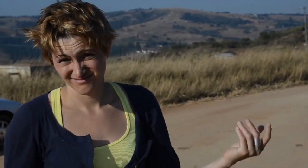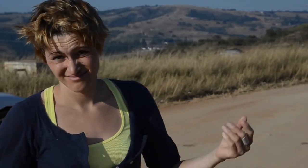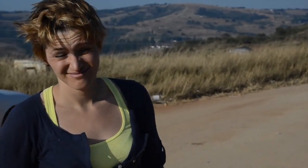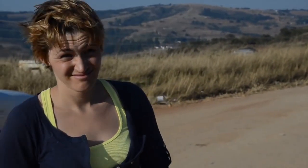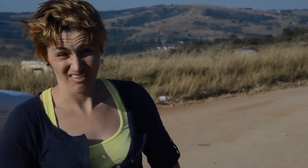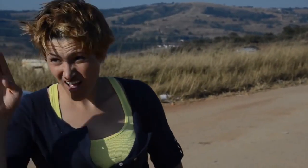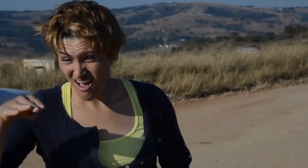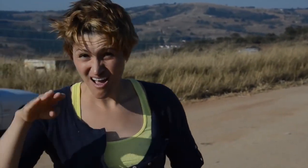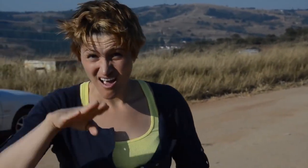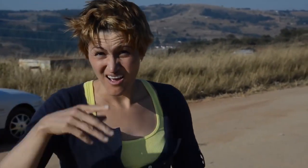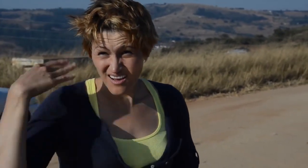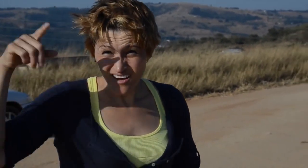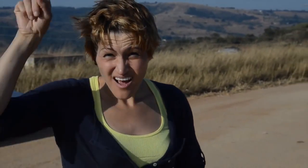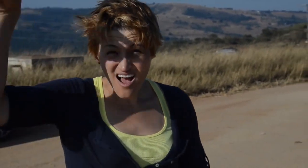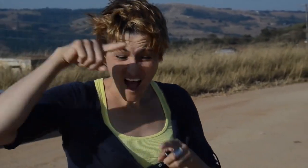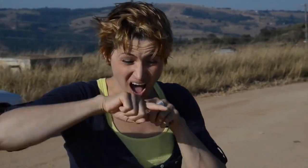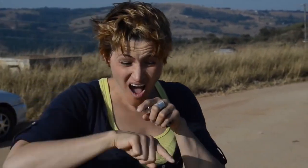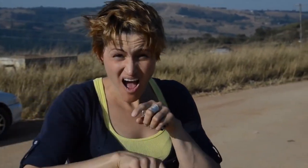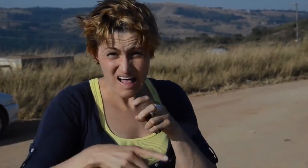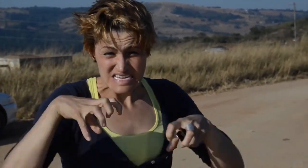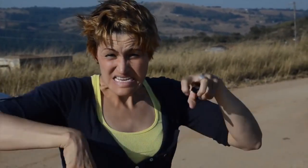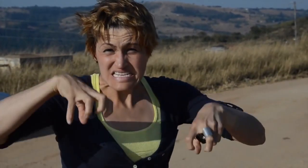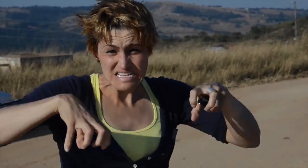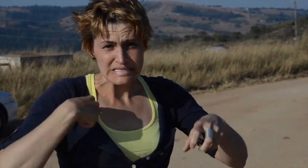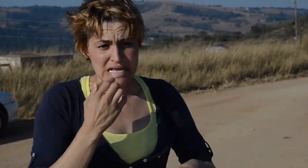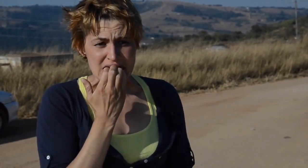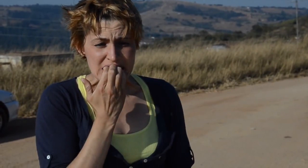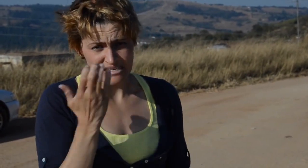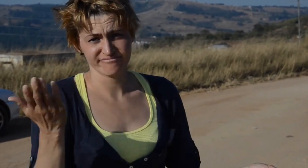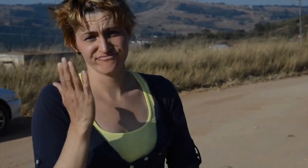I was right. I got a flat tire